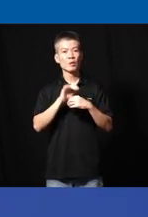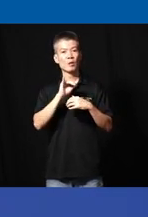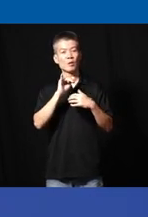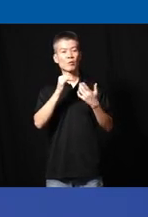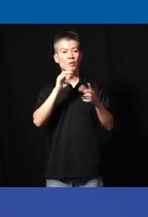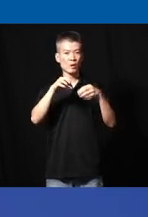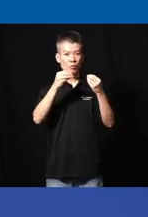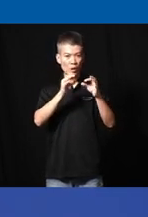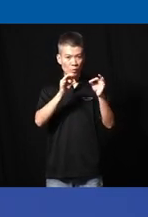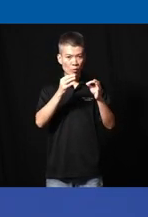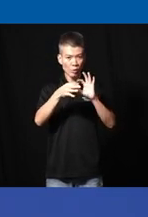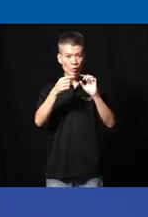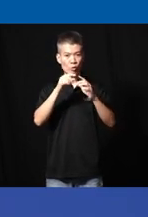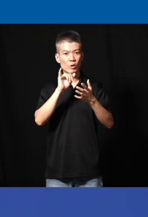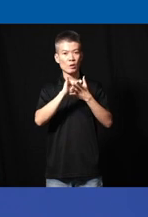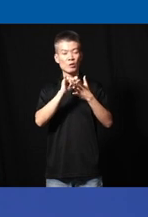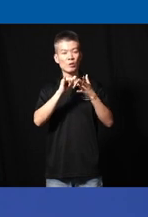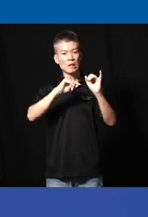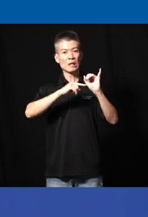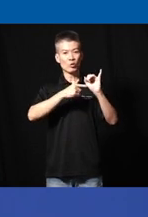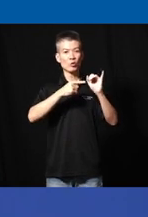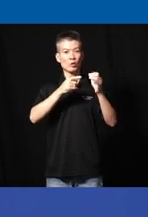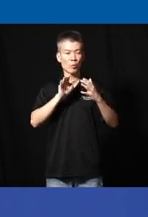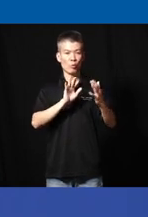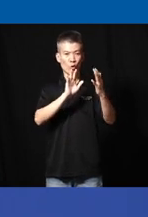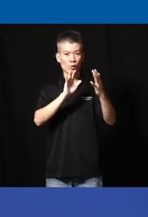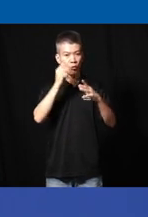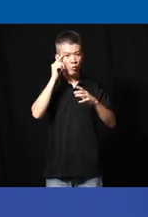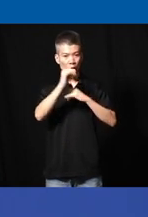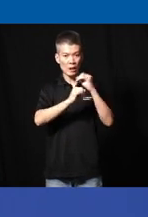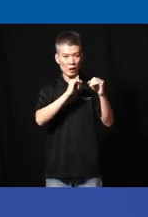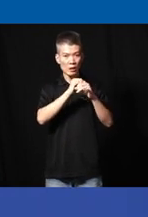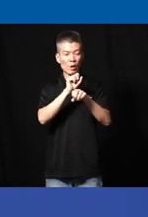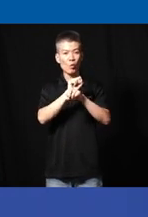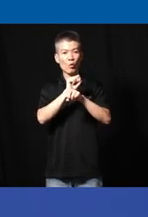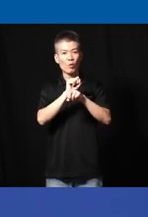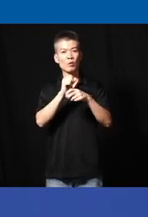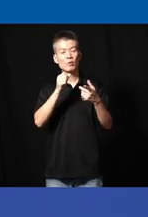an explanation related to our initial approach of international work international coroporation and